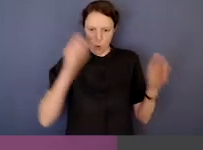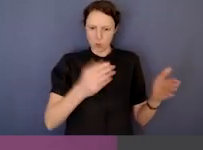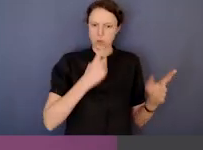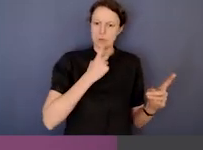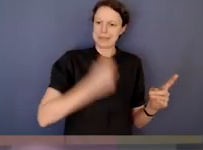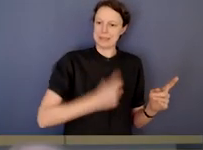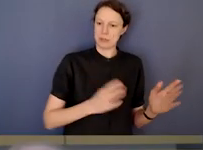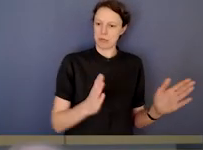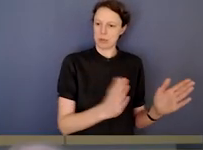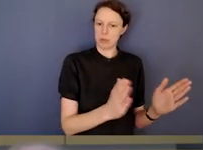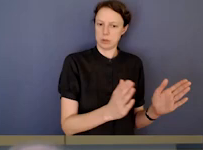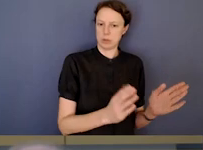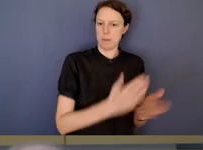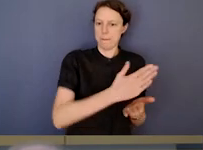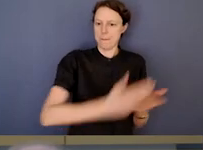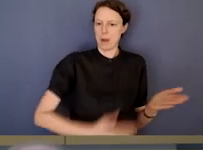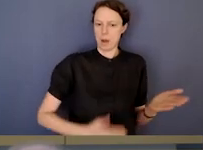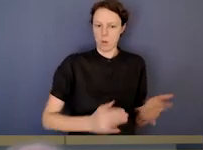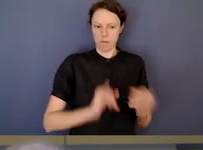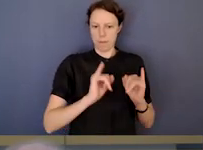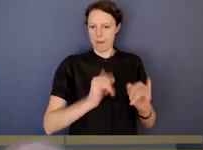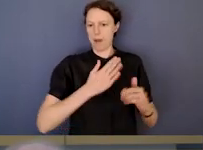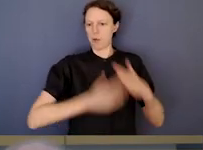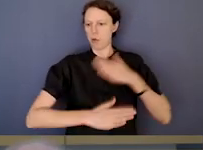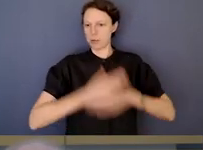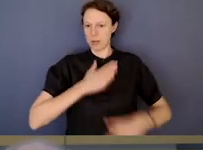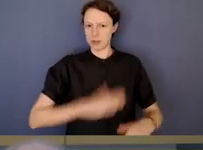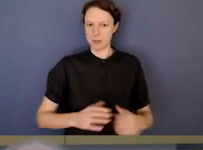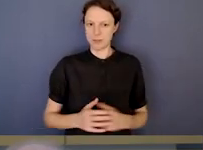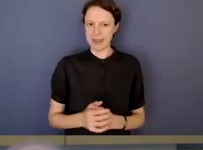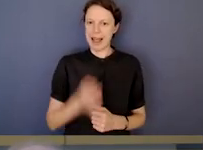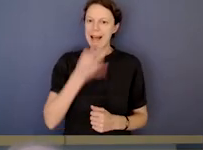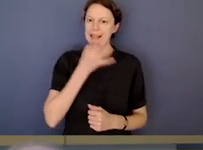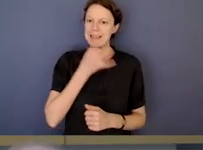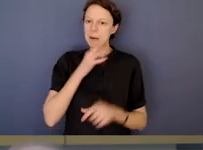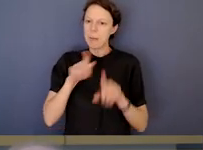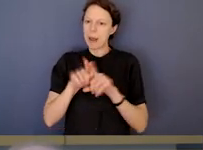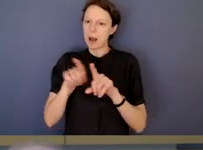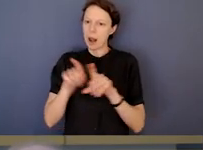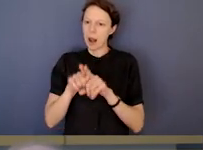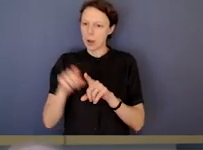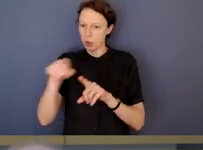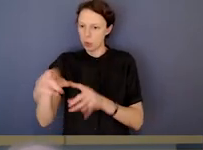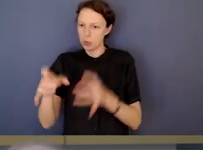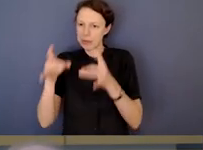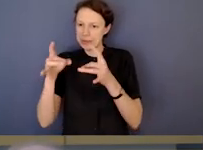And so I might just invite Deborah as well to speak about this, because it's almost like you pick up where we leave off that's the way I think about it.